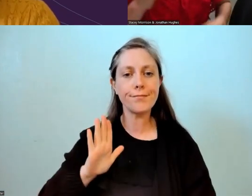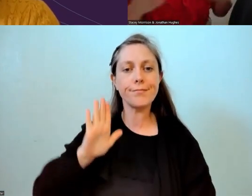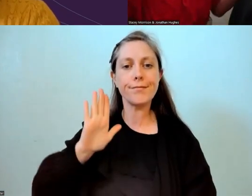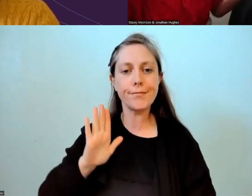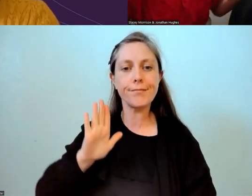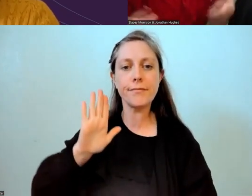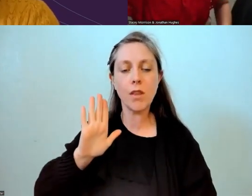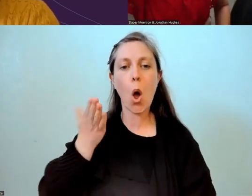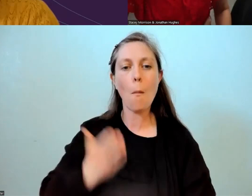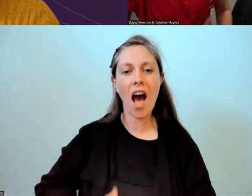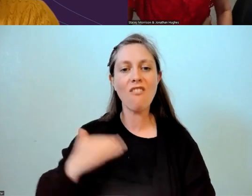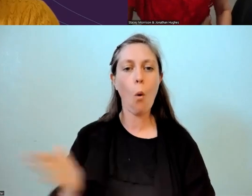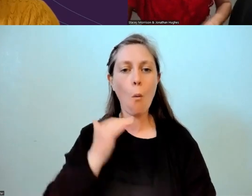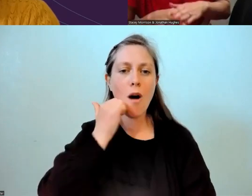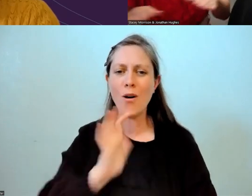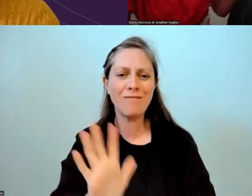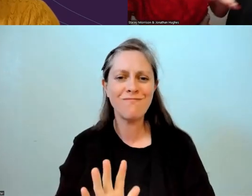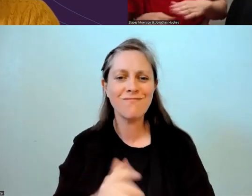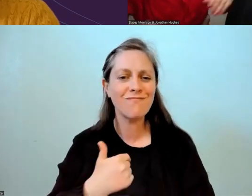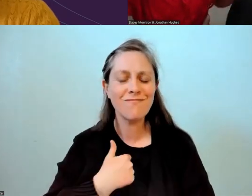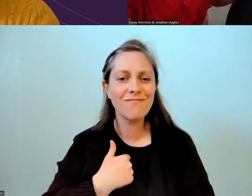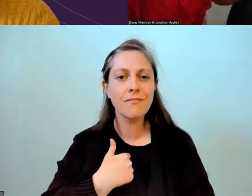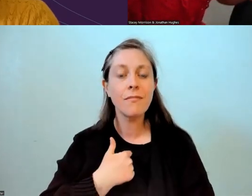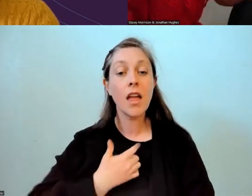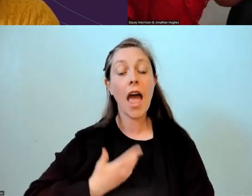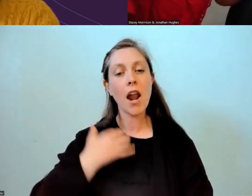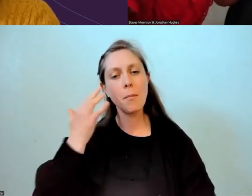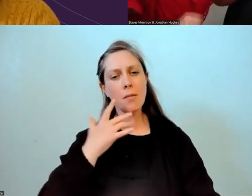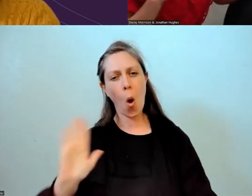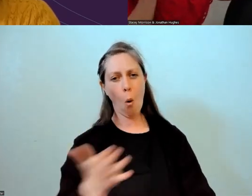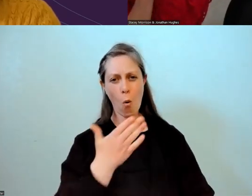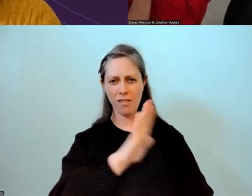I'm always thinking of kids right across the school as well. That's important too.